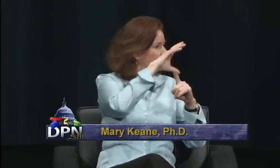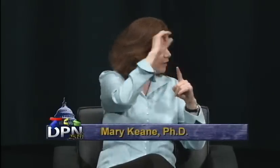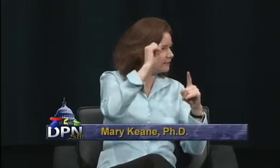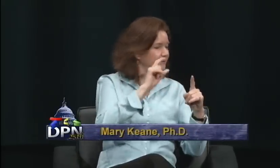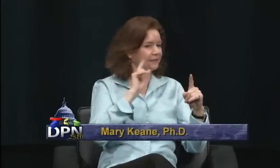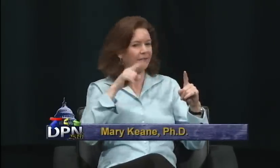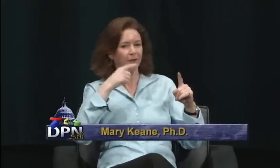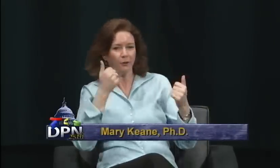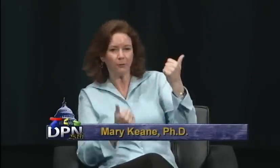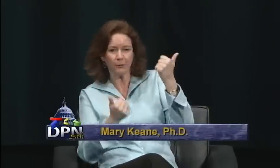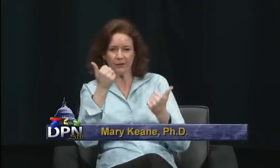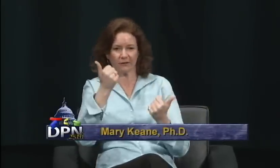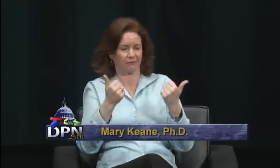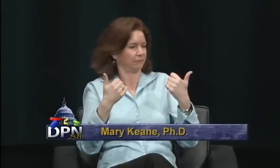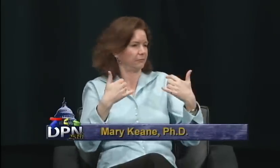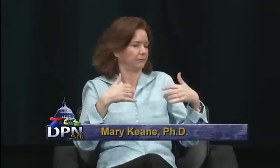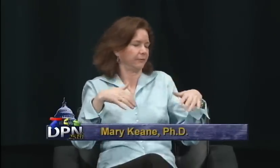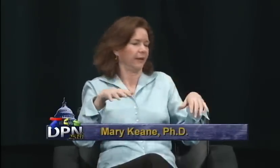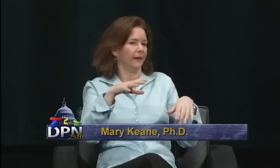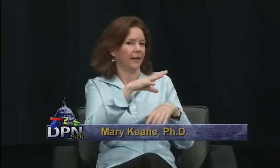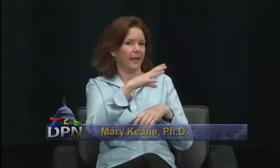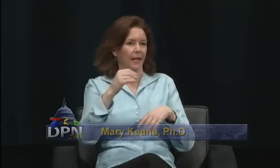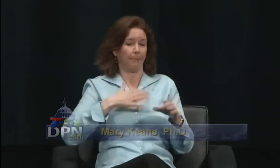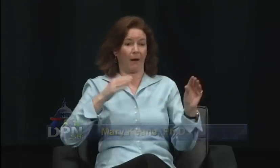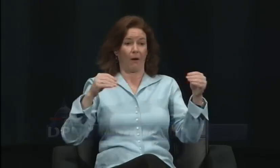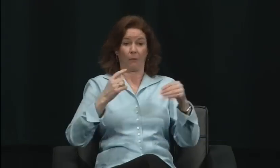of what was leading up to who Gallaudet was going to choose for their president,